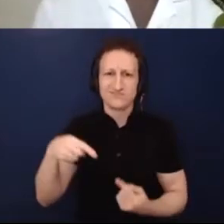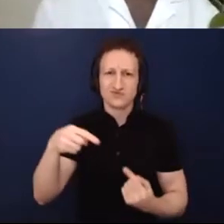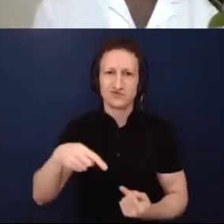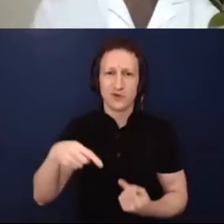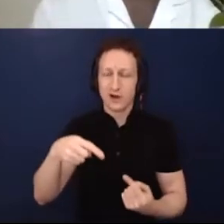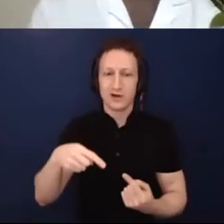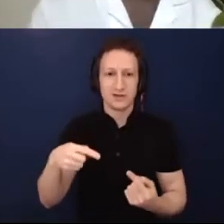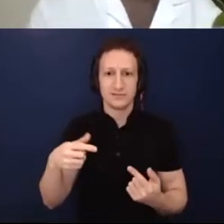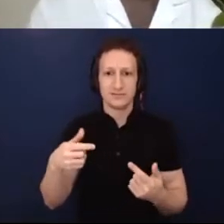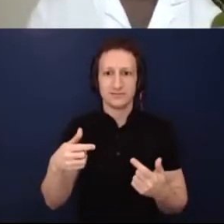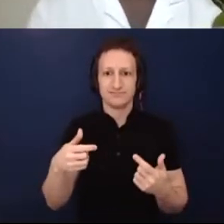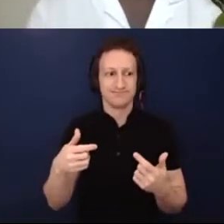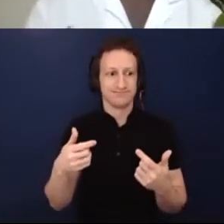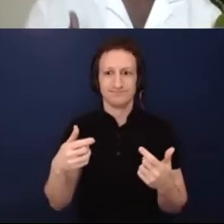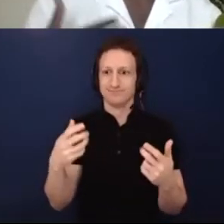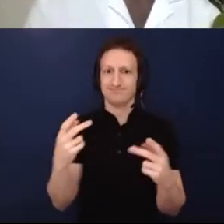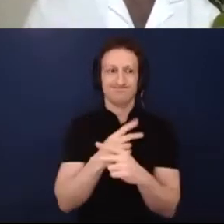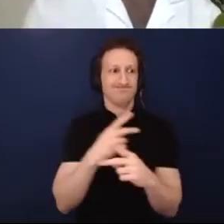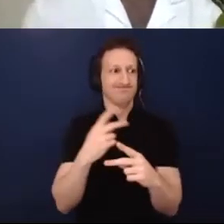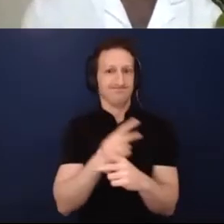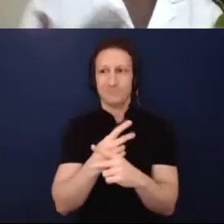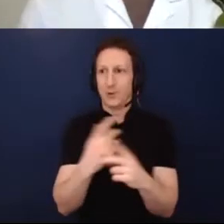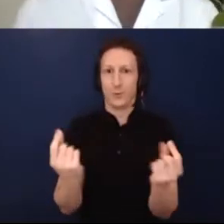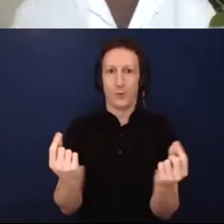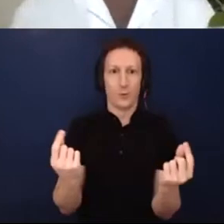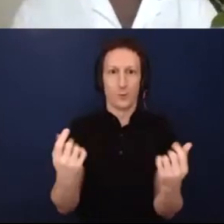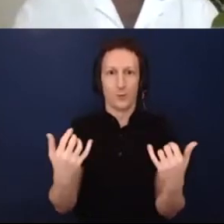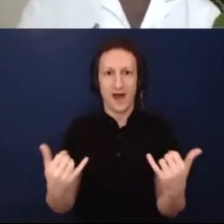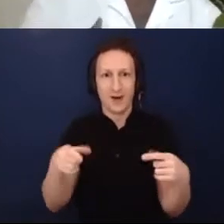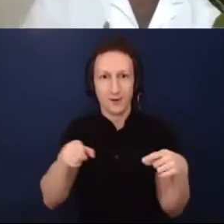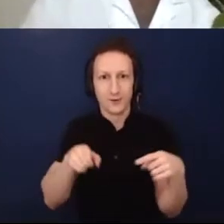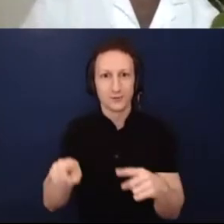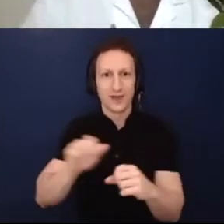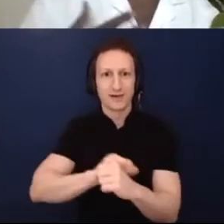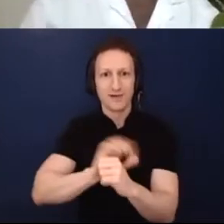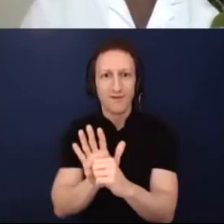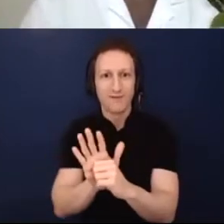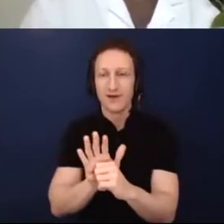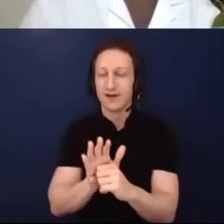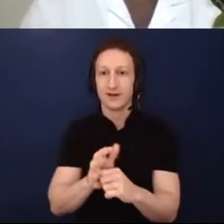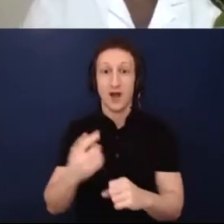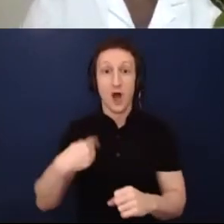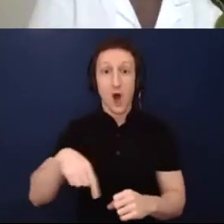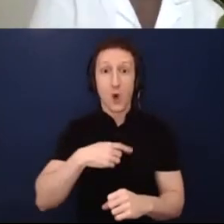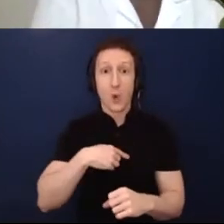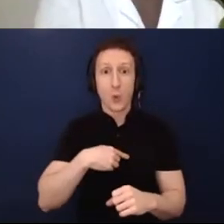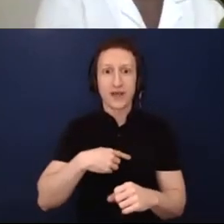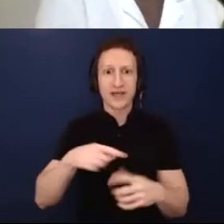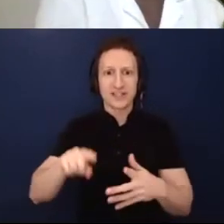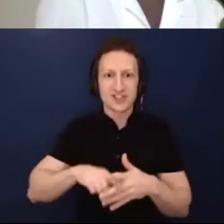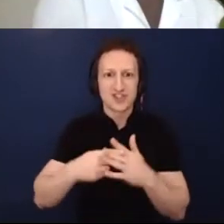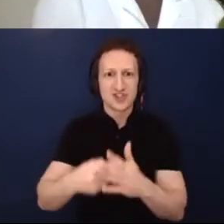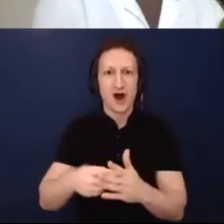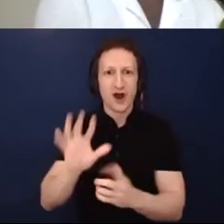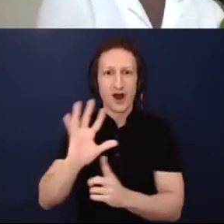this time and as cultural activators or as people who make things, the response